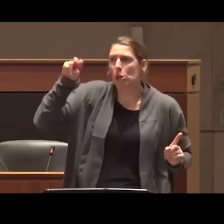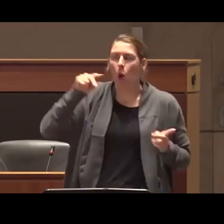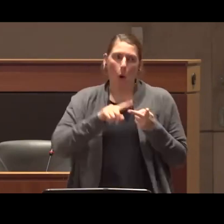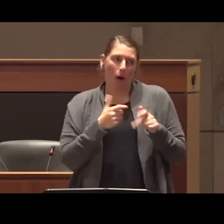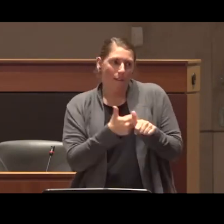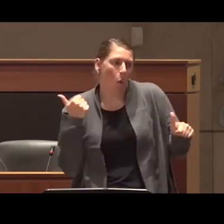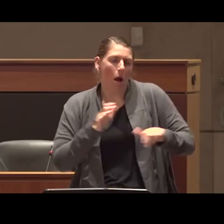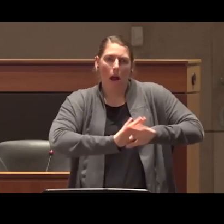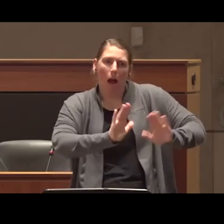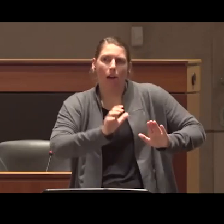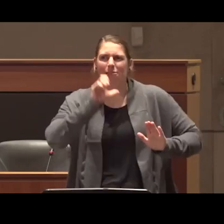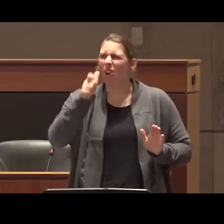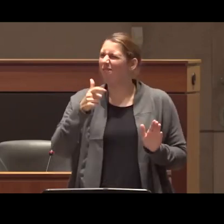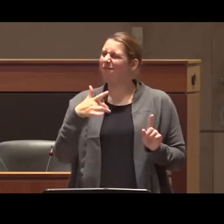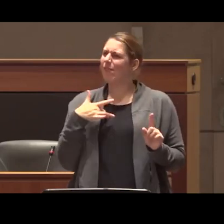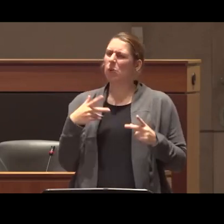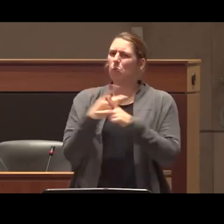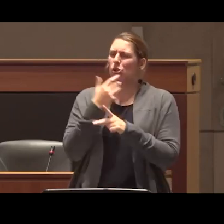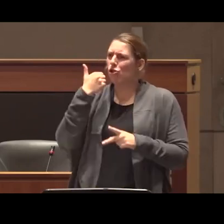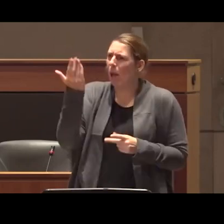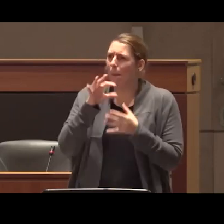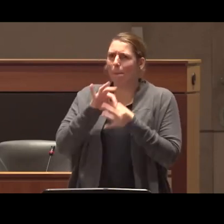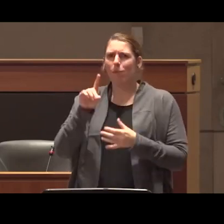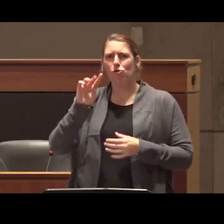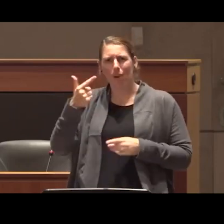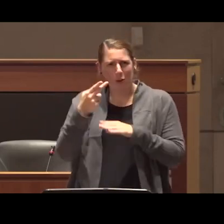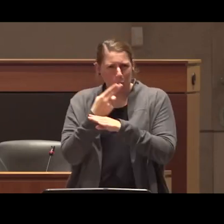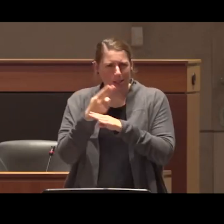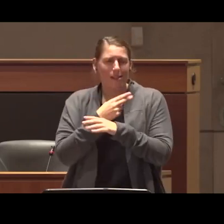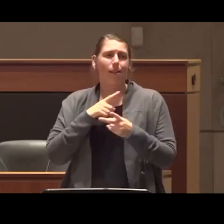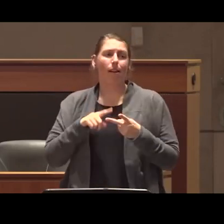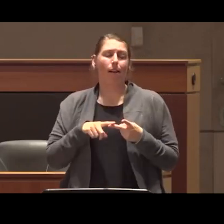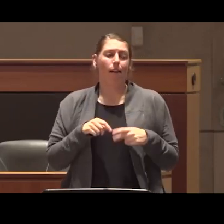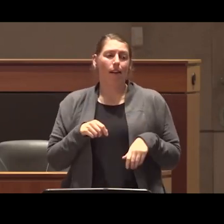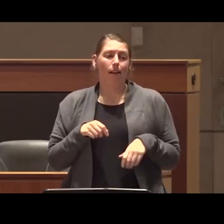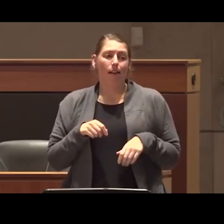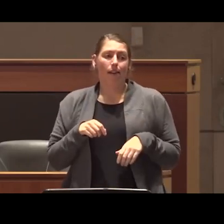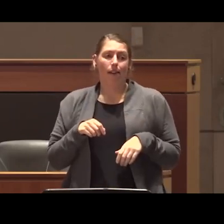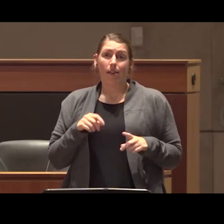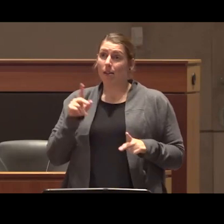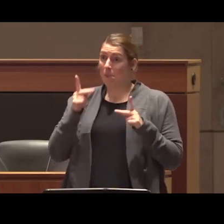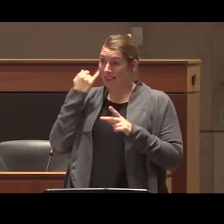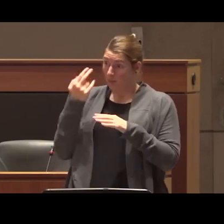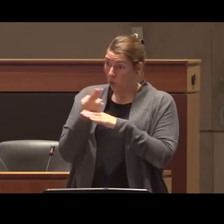only fuels you know the shame around drug use it prevents people from seeking support when they